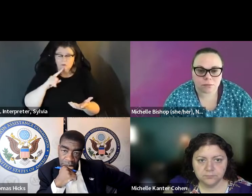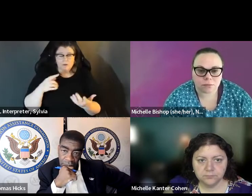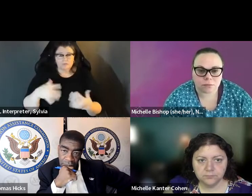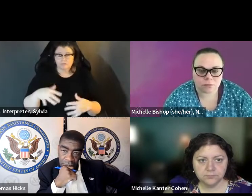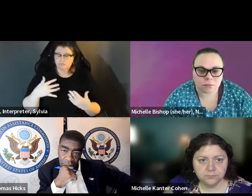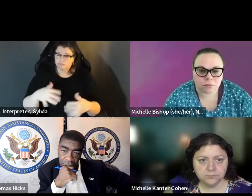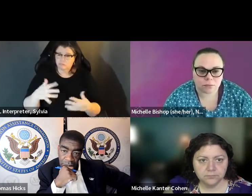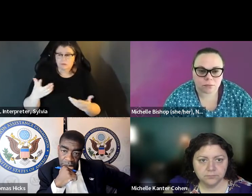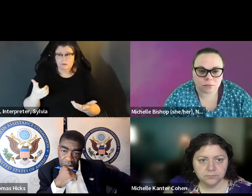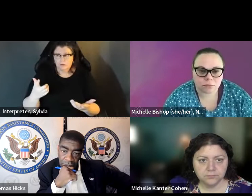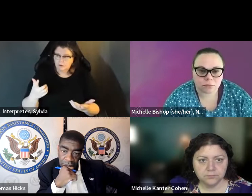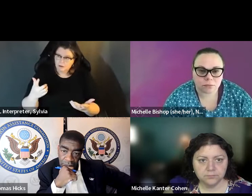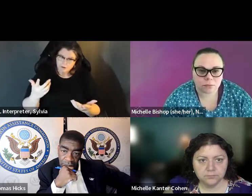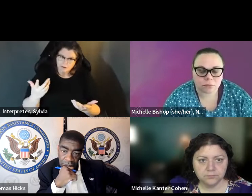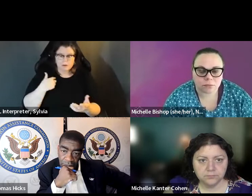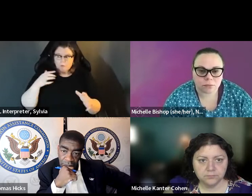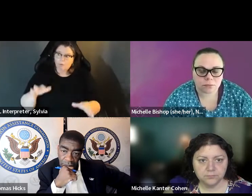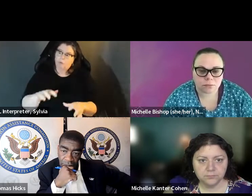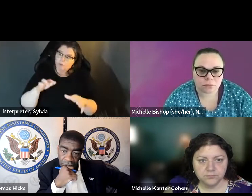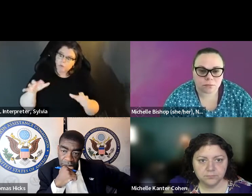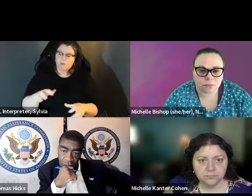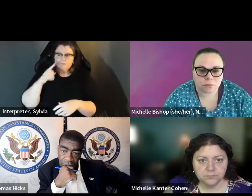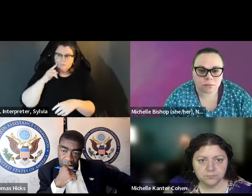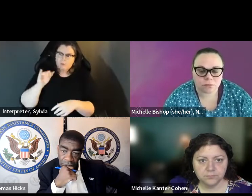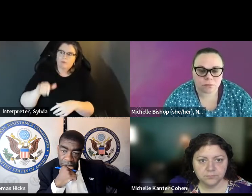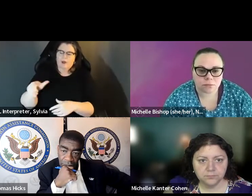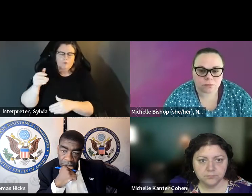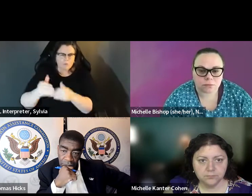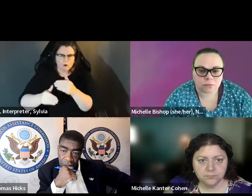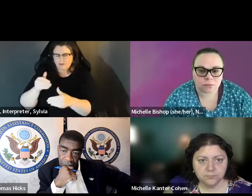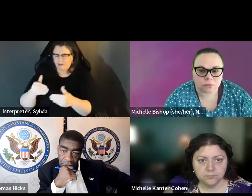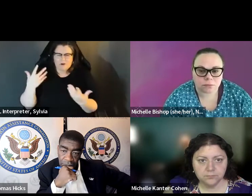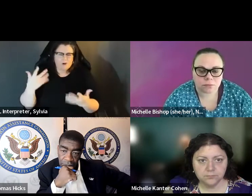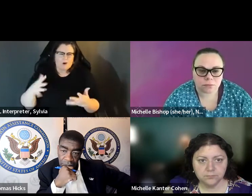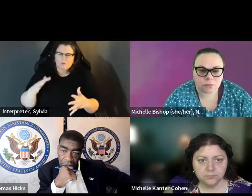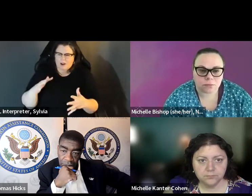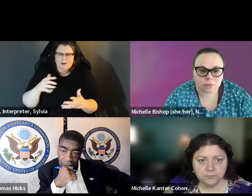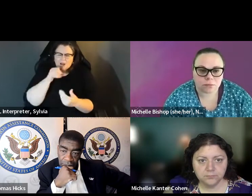Now that is already a cumbersome process for anybody who signature has changed over time changes from frequently. has changed over time, changes frequently. So it's already So it's already a cumbersome process.